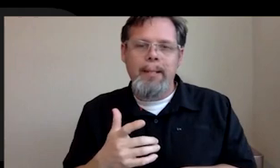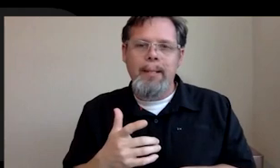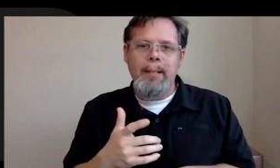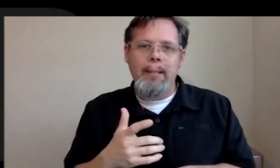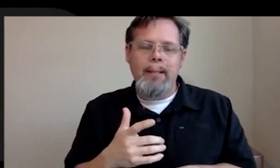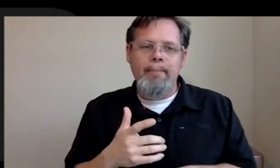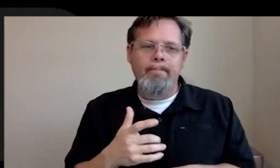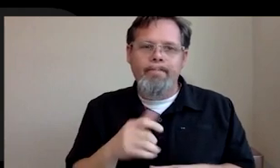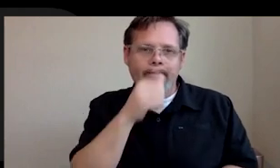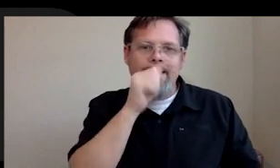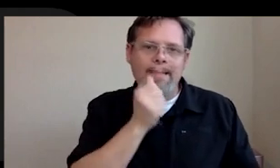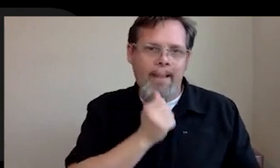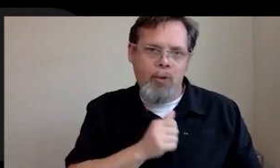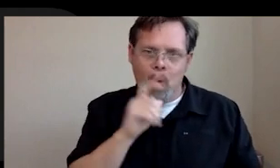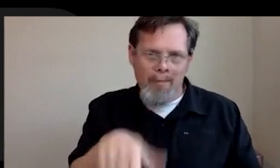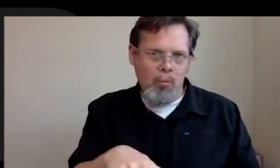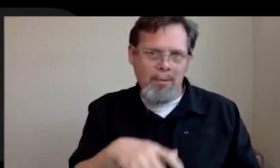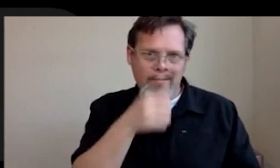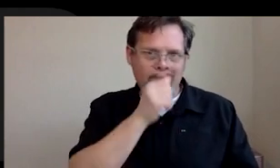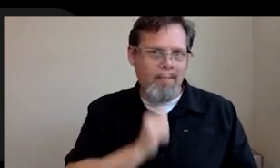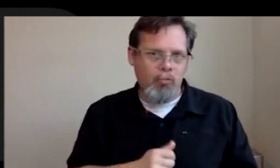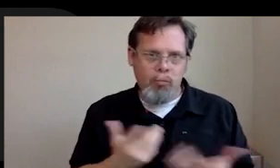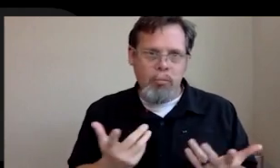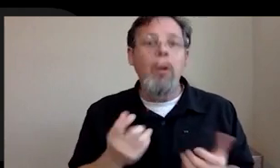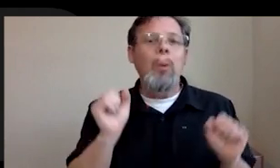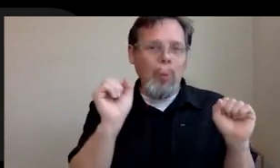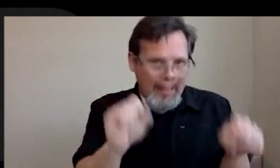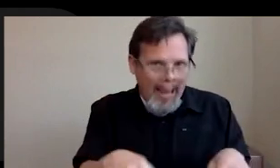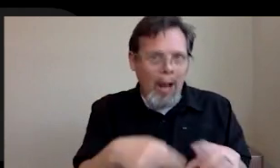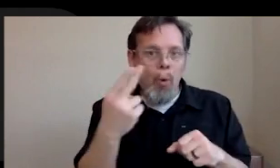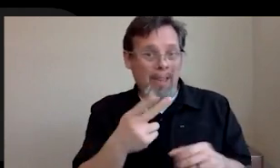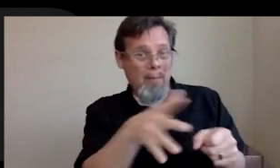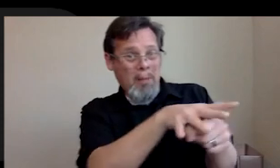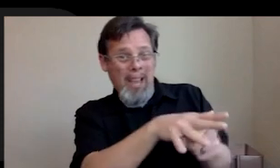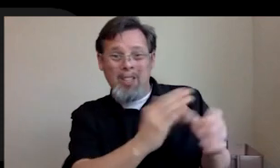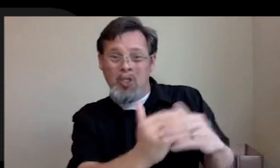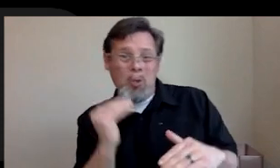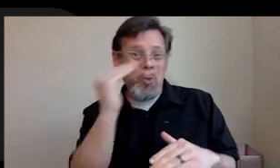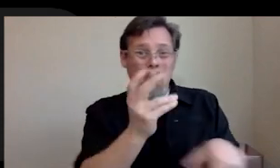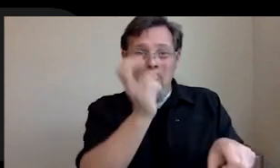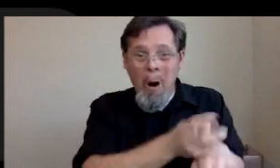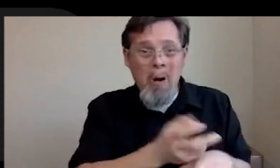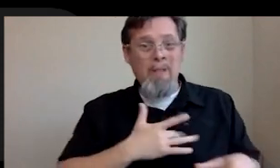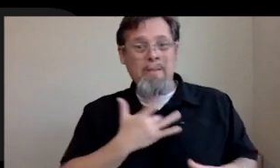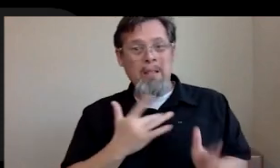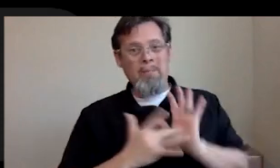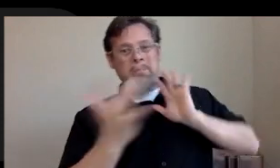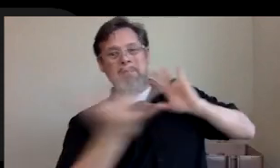You have to suffer. You do not have to suffer. You can't quit. If a place is too hard or you feel like they're exploiting you, you have options. I